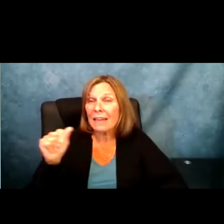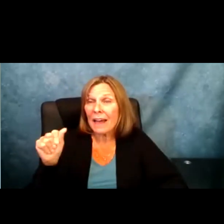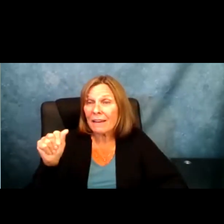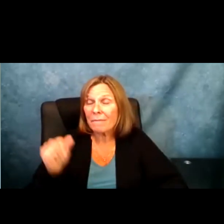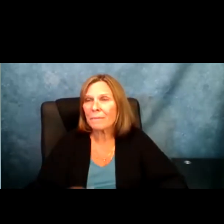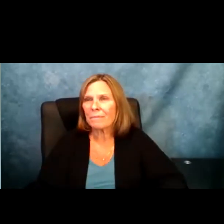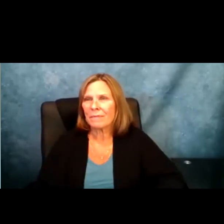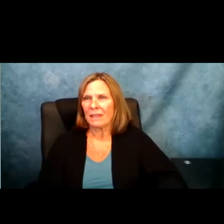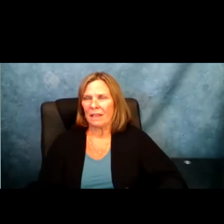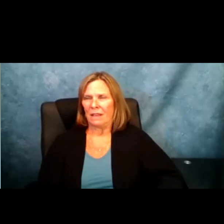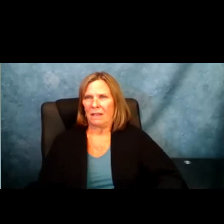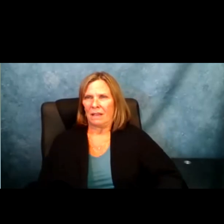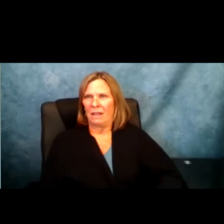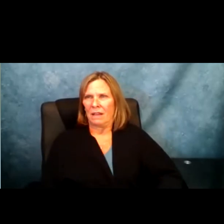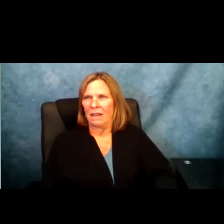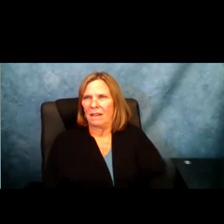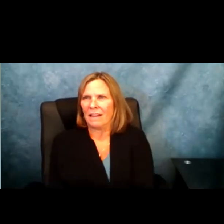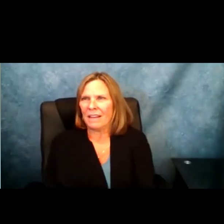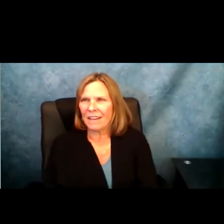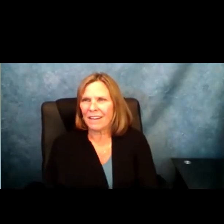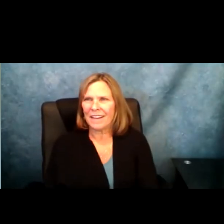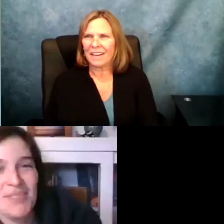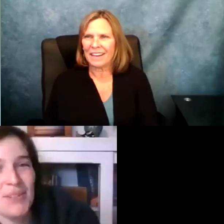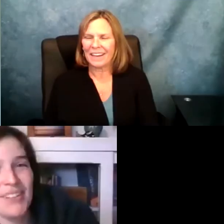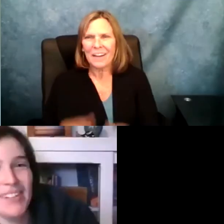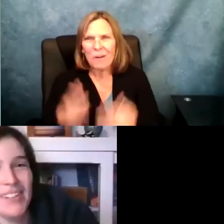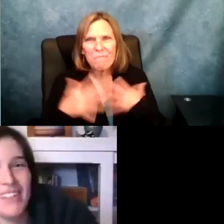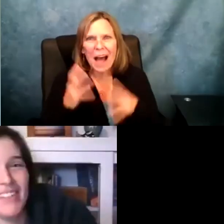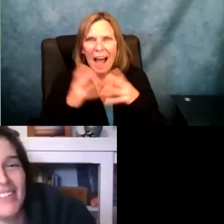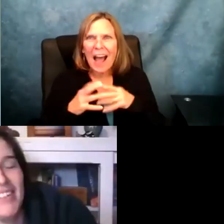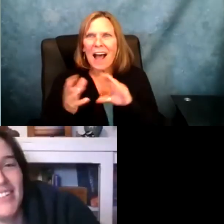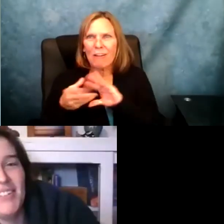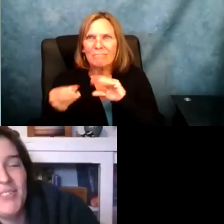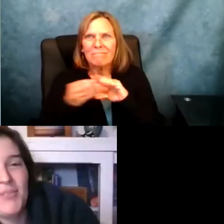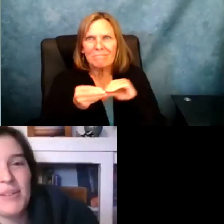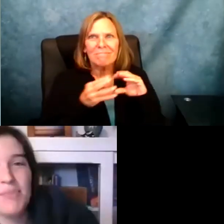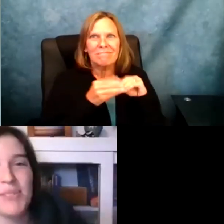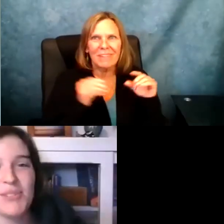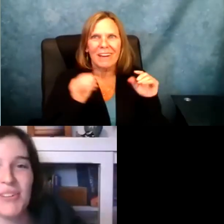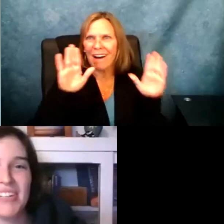us the most. Thank you for touching that. Helena? >>